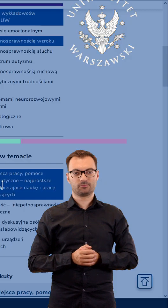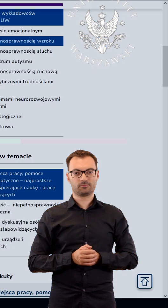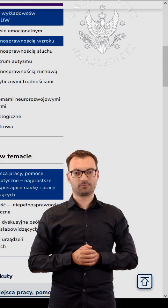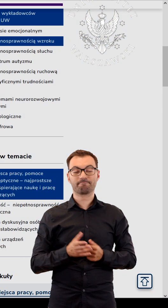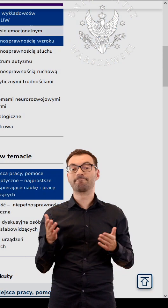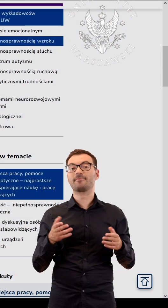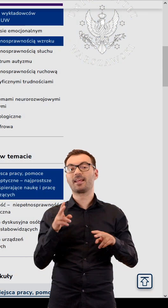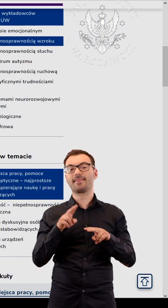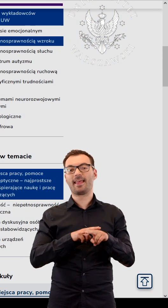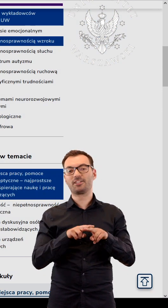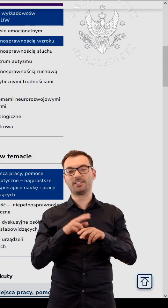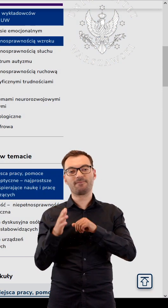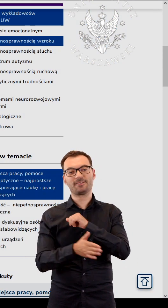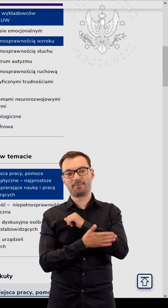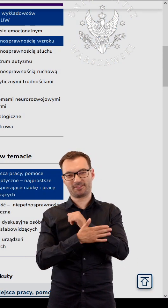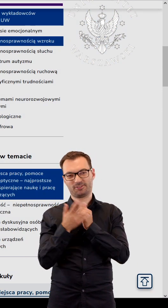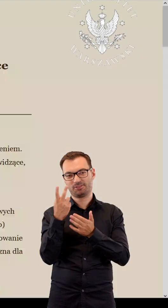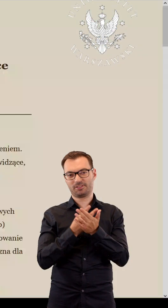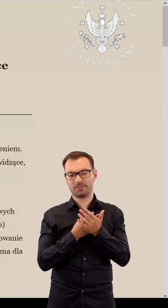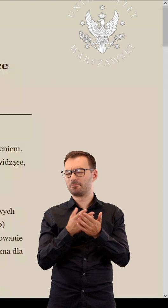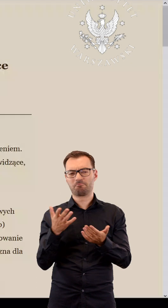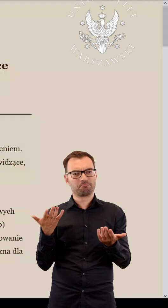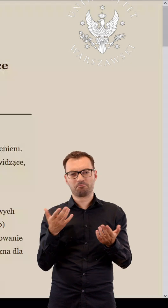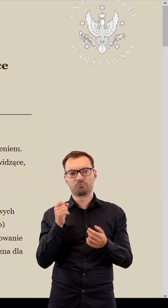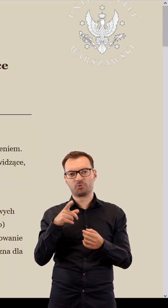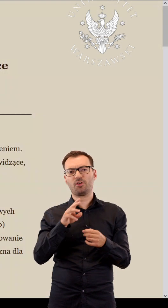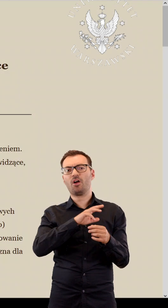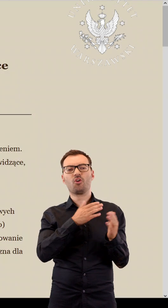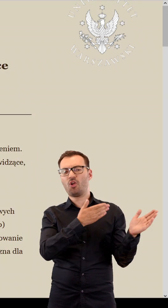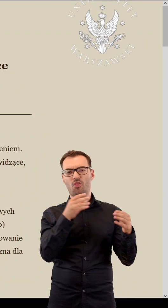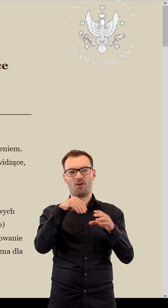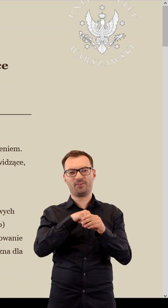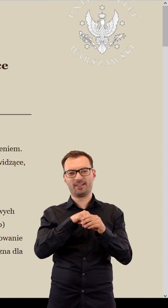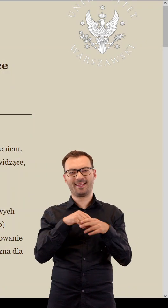Reading support tools are also available in web browsers.